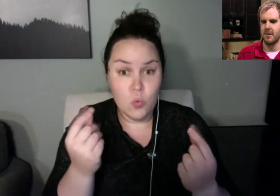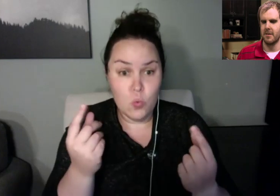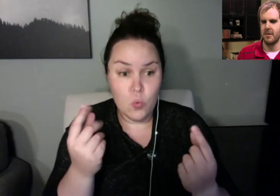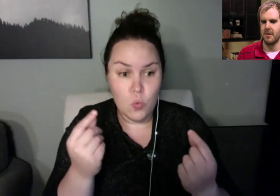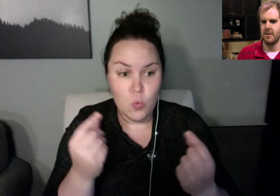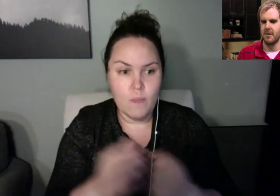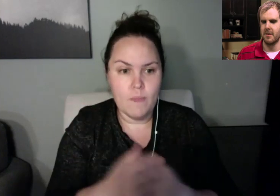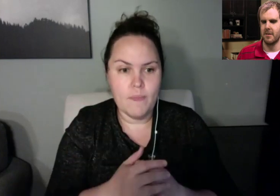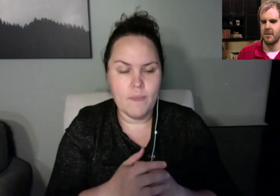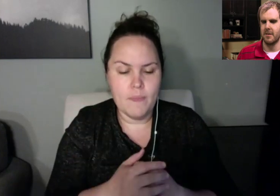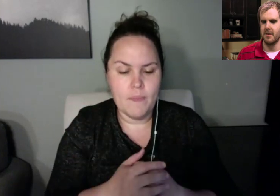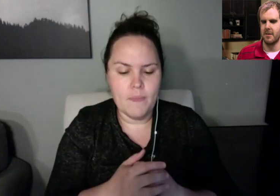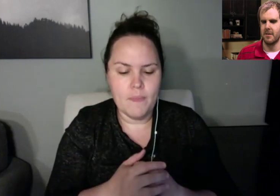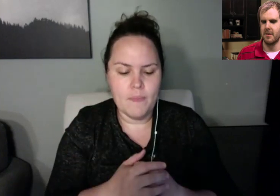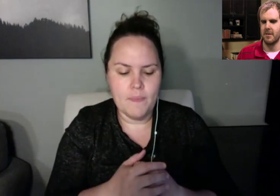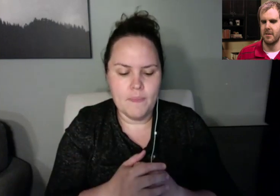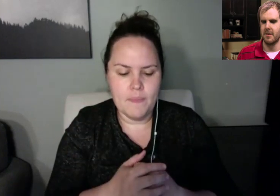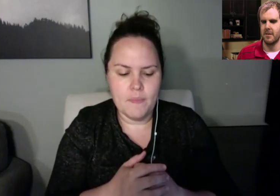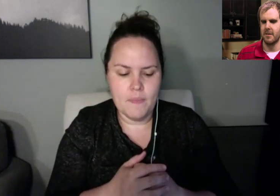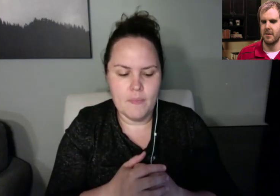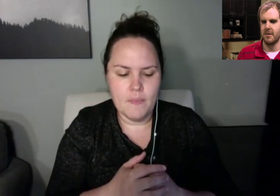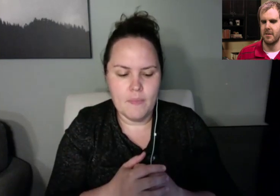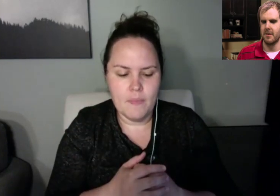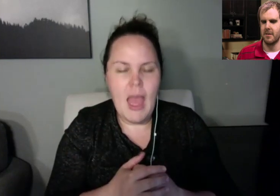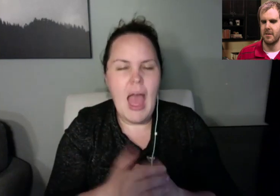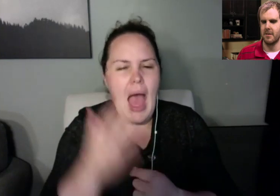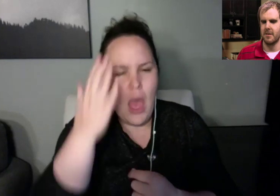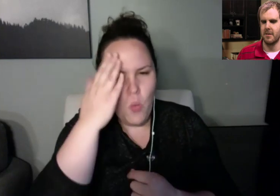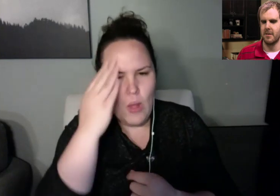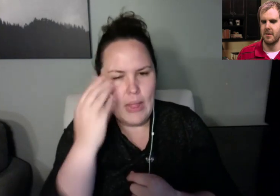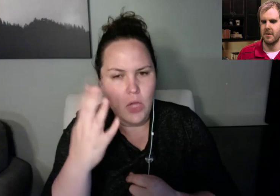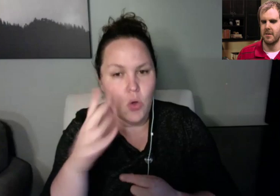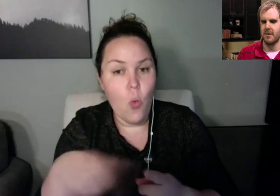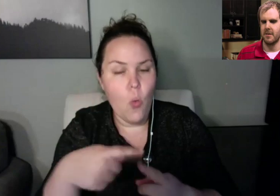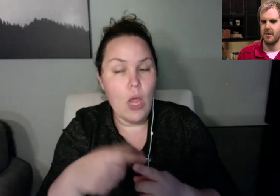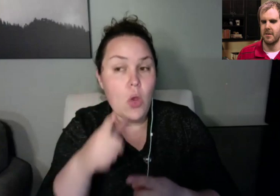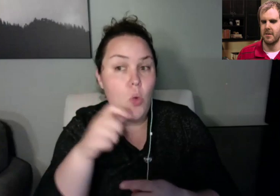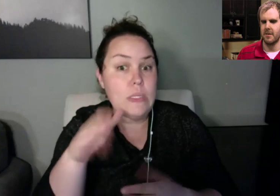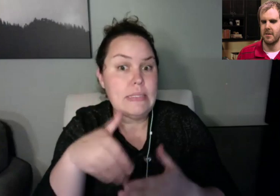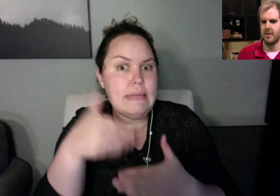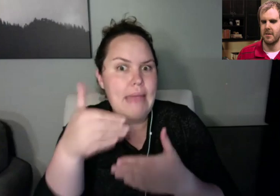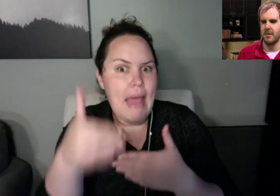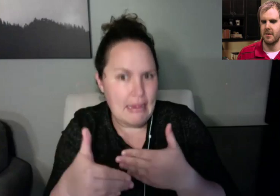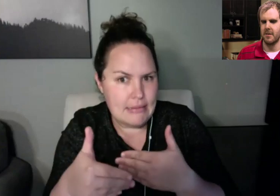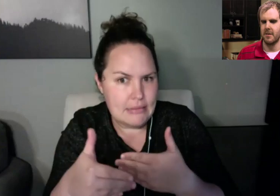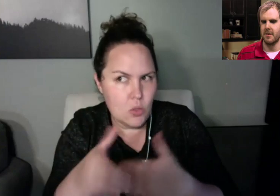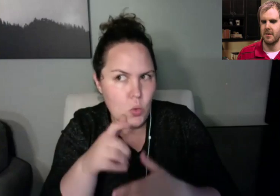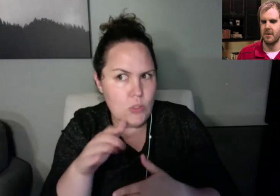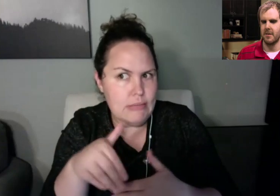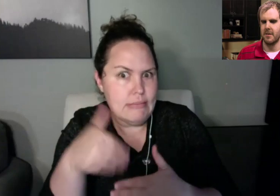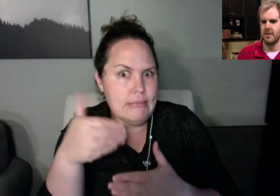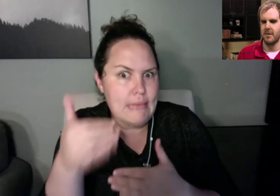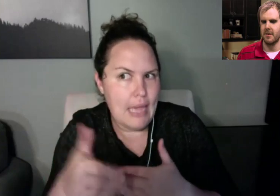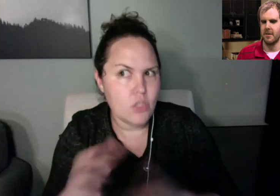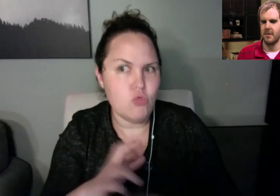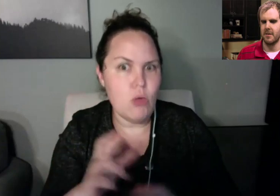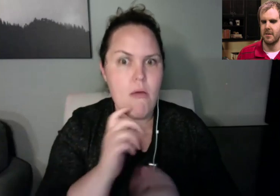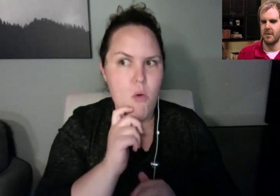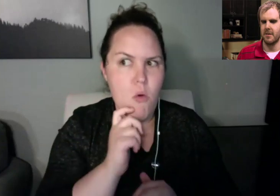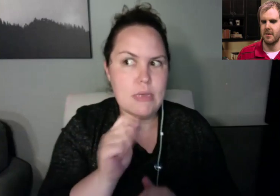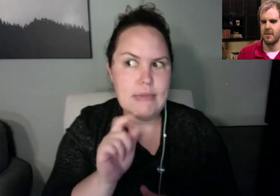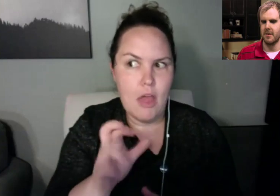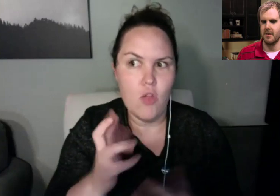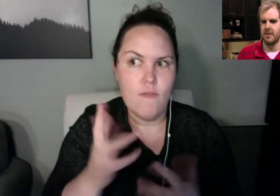I can get 17 or 18 out of it to begin with. But a lot of the newer Olivers, they ll go